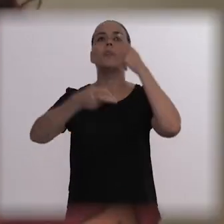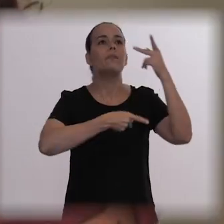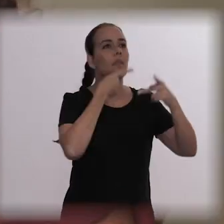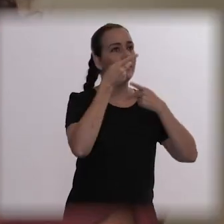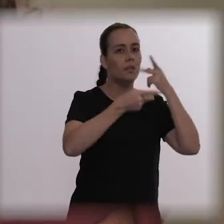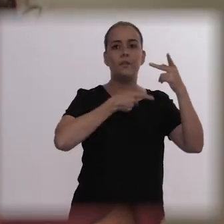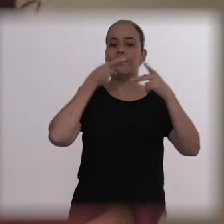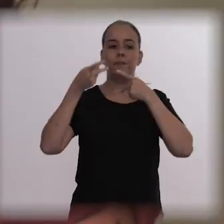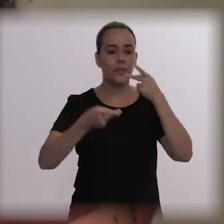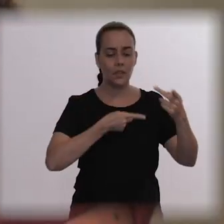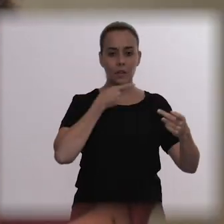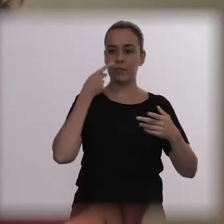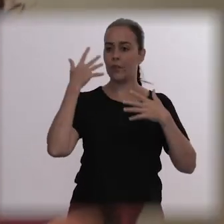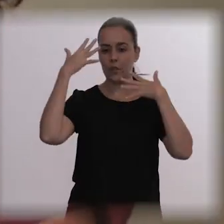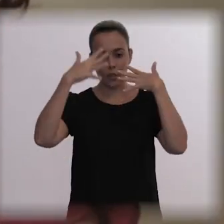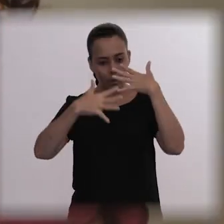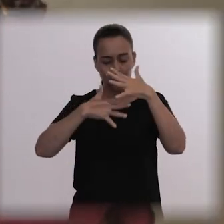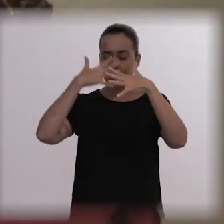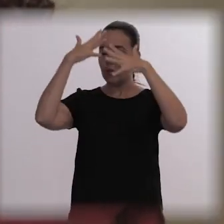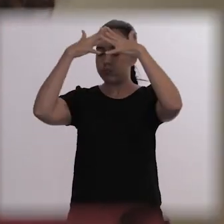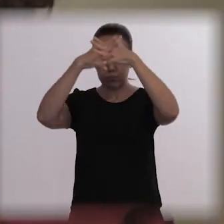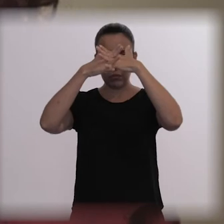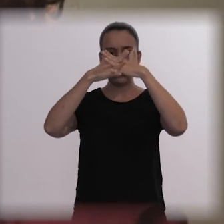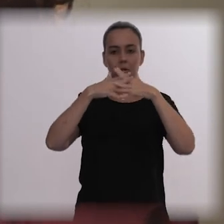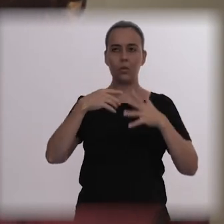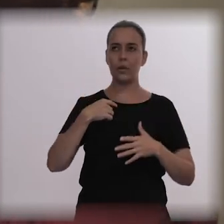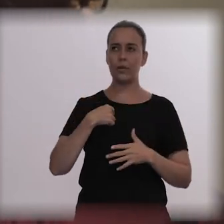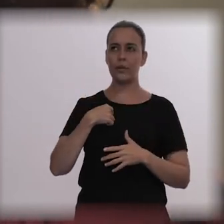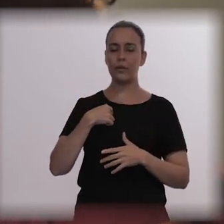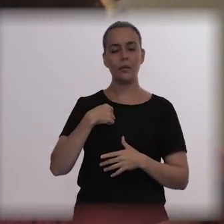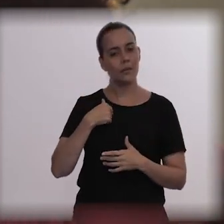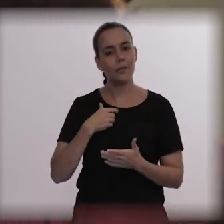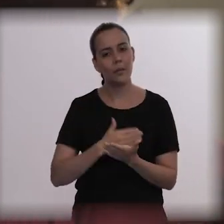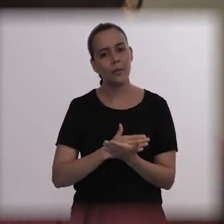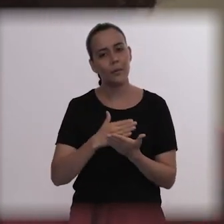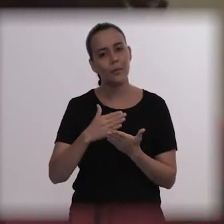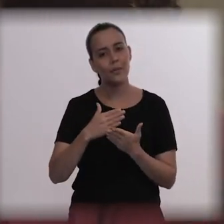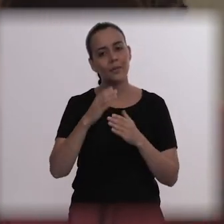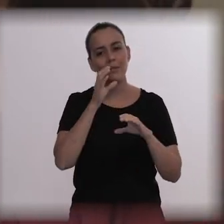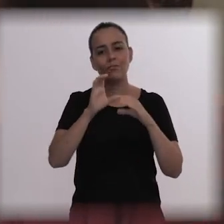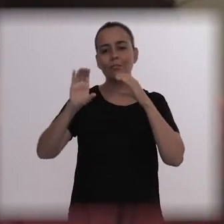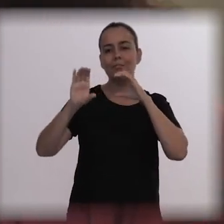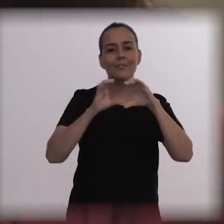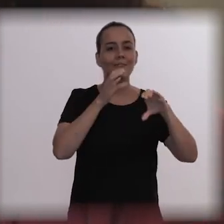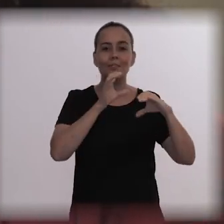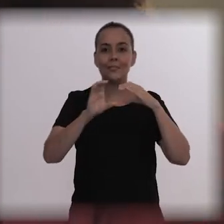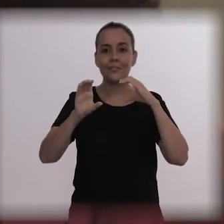And then I started to sing lullabies to see if he slept.